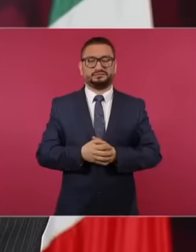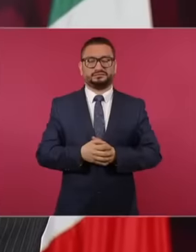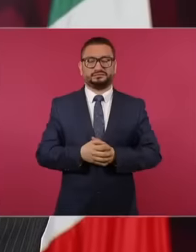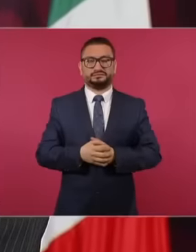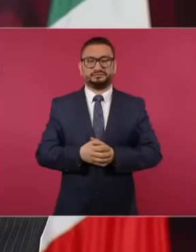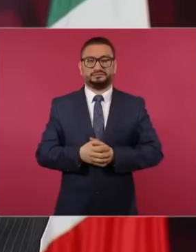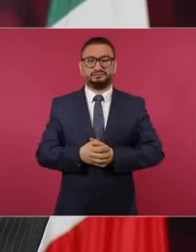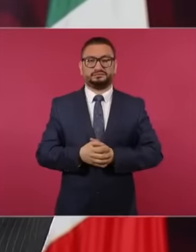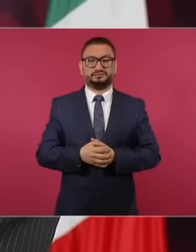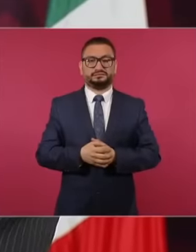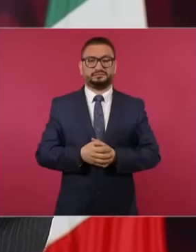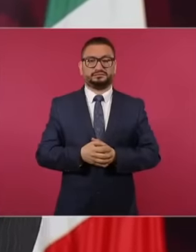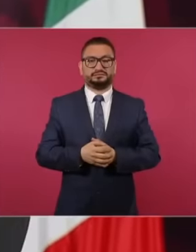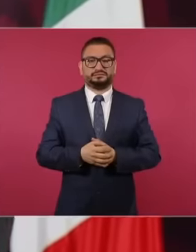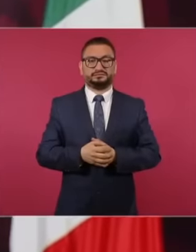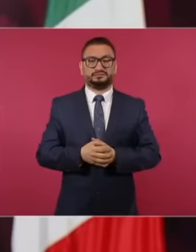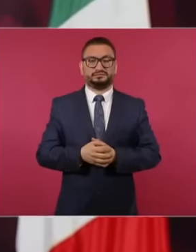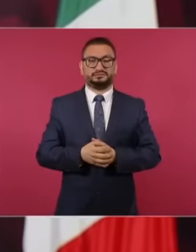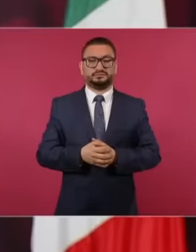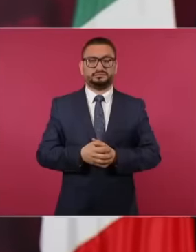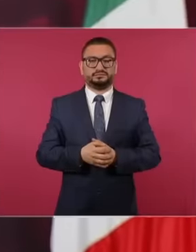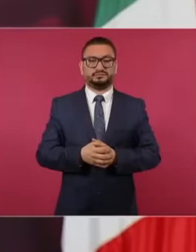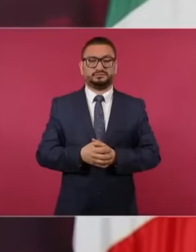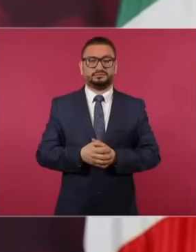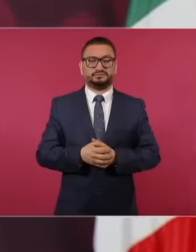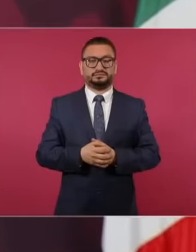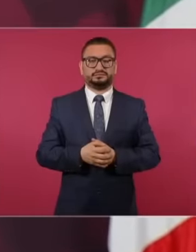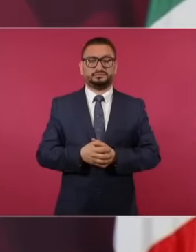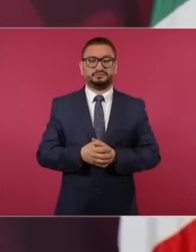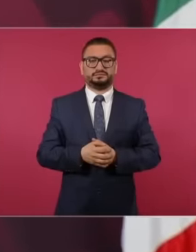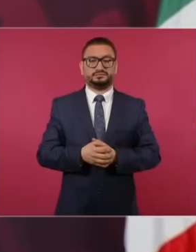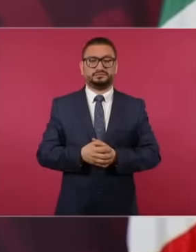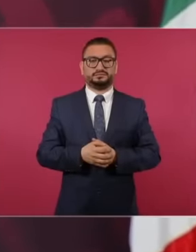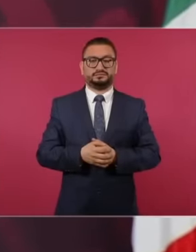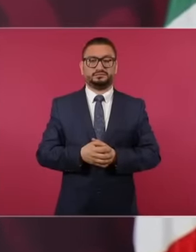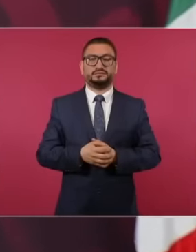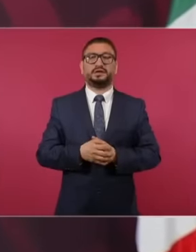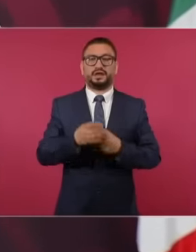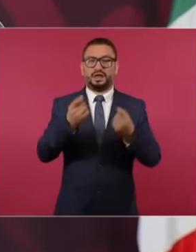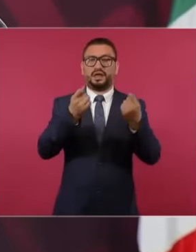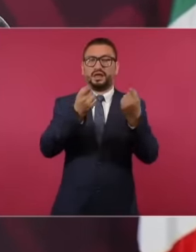There are no